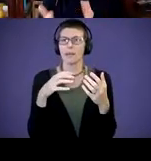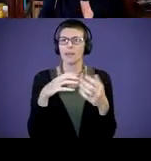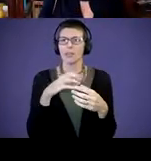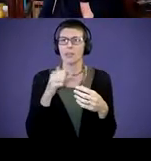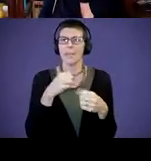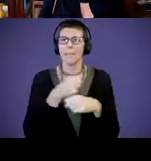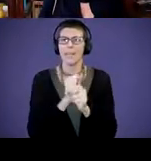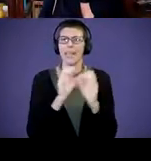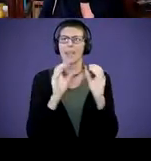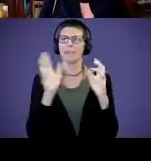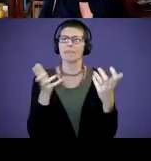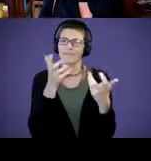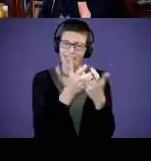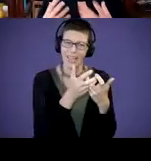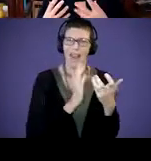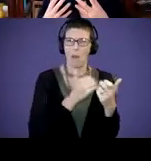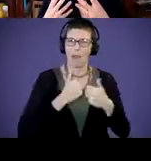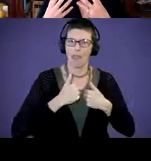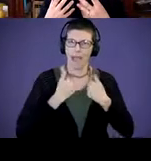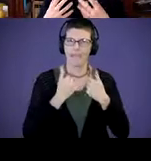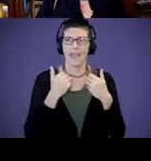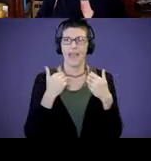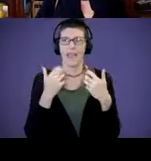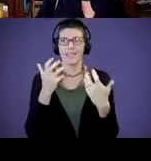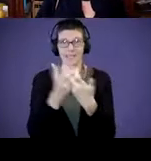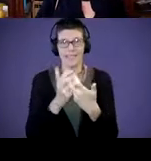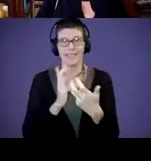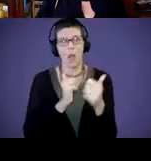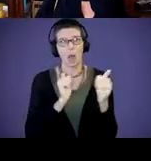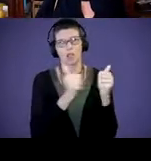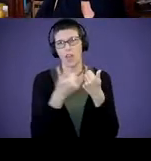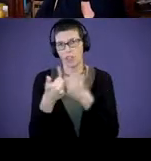into our life and it fits the challenges we're having in our day to day activities.